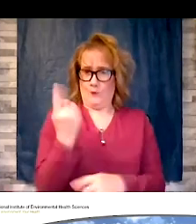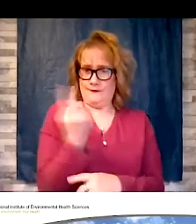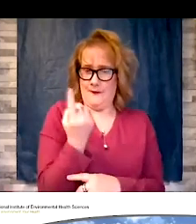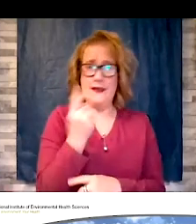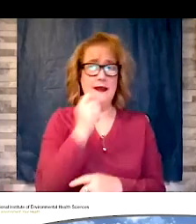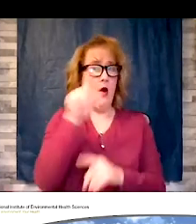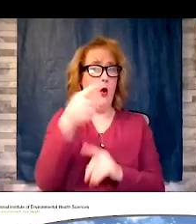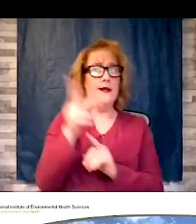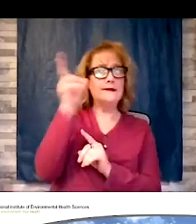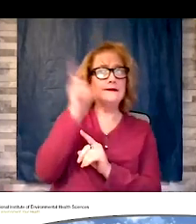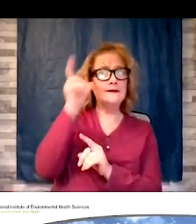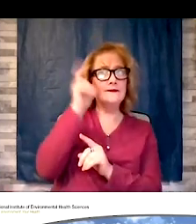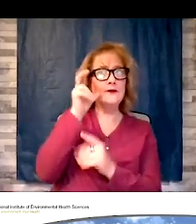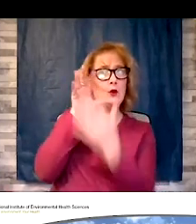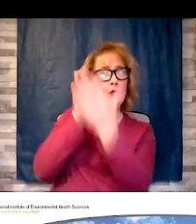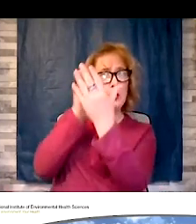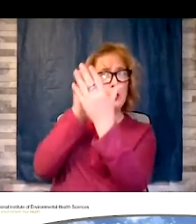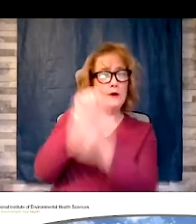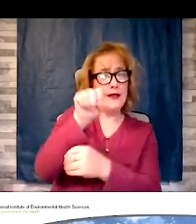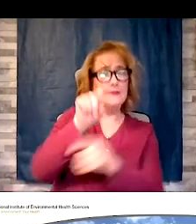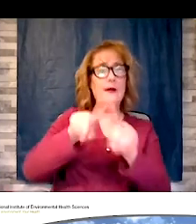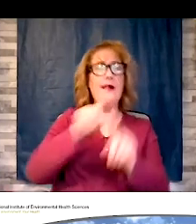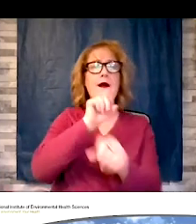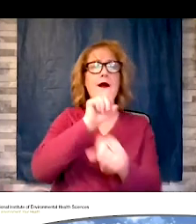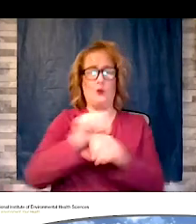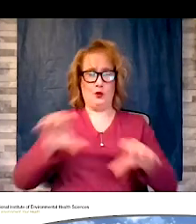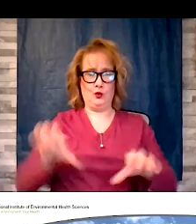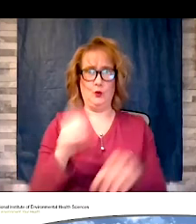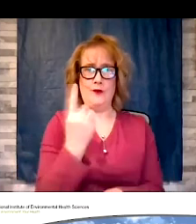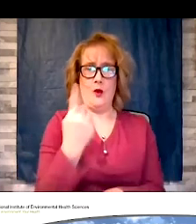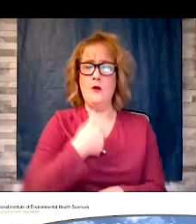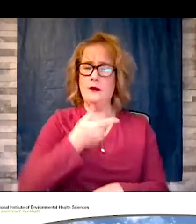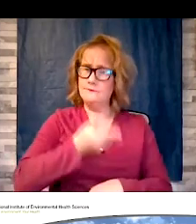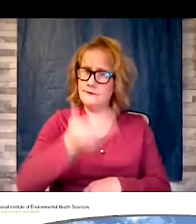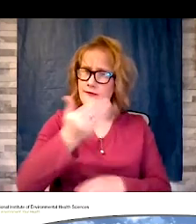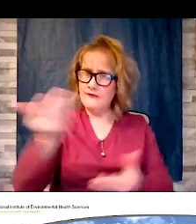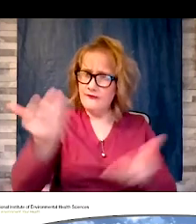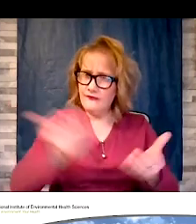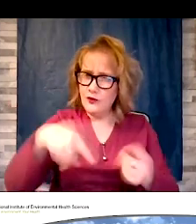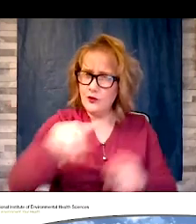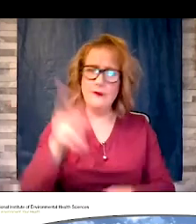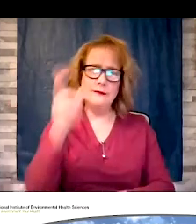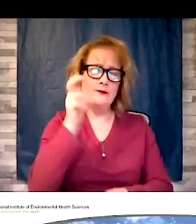something. We invite you to listen to our podcast on ray Don